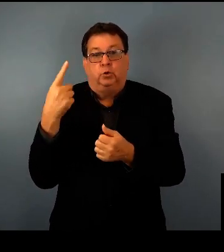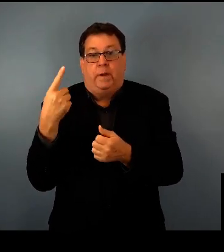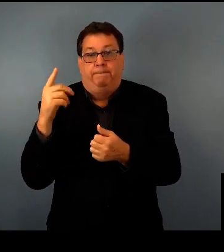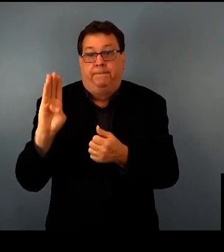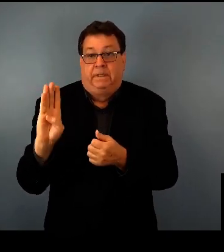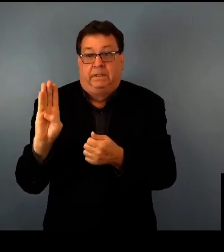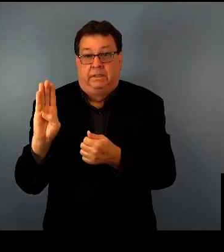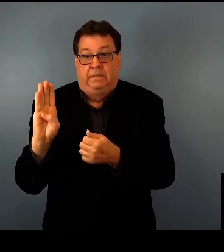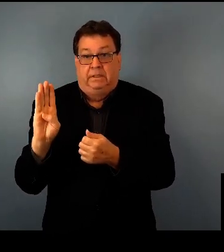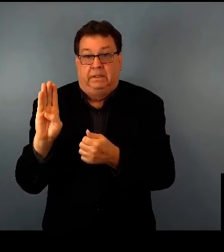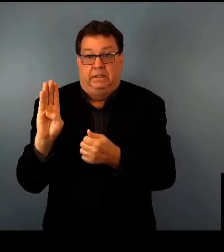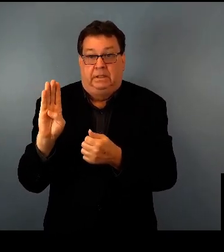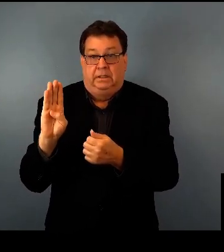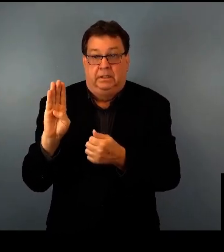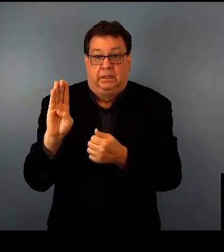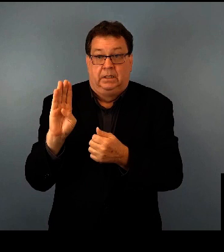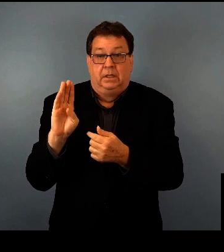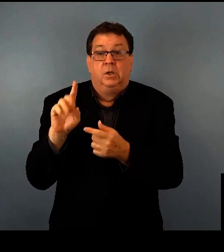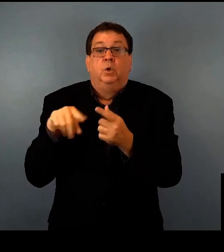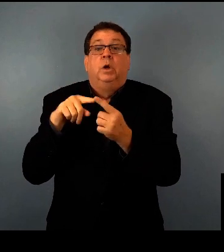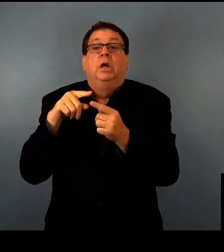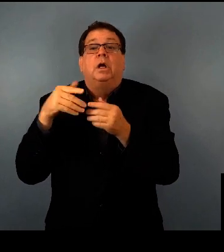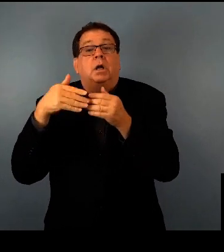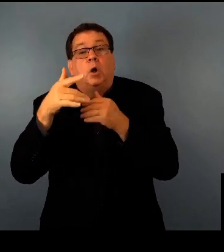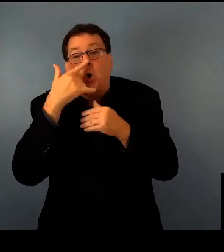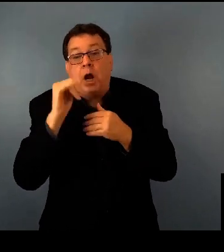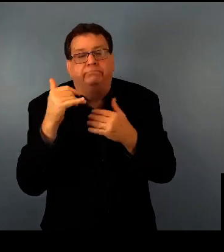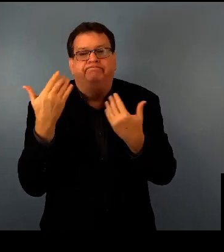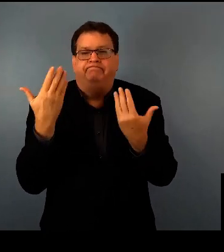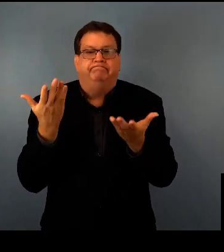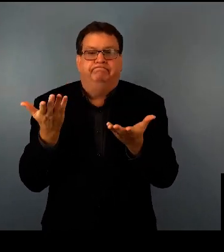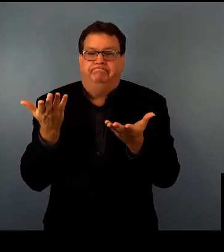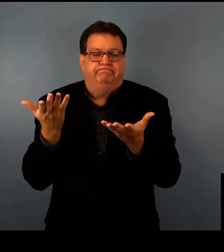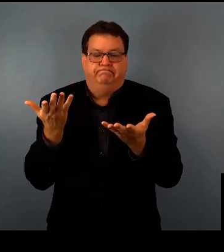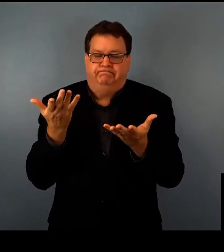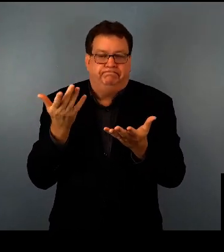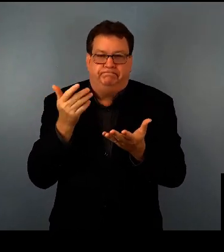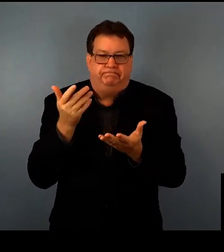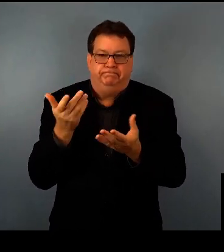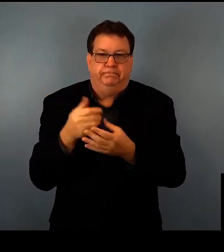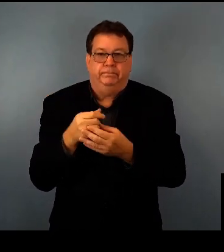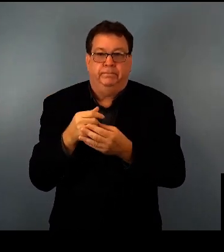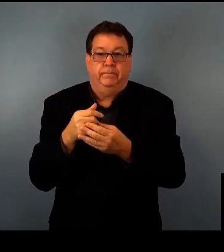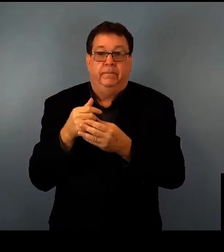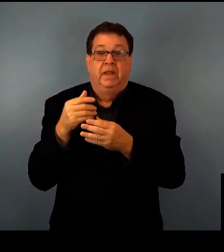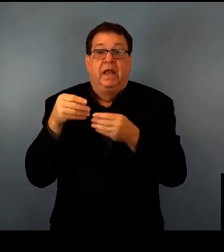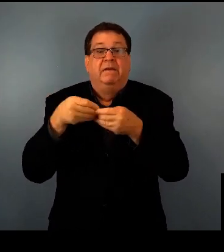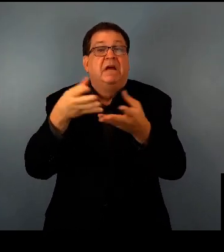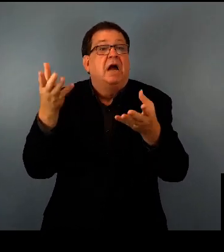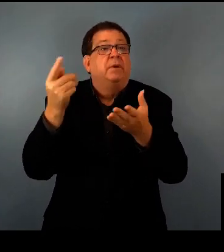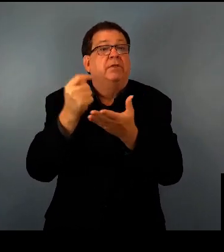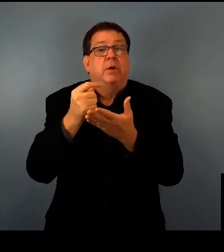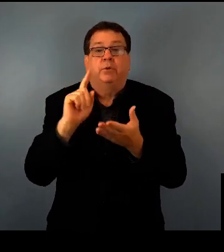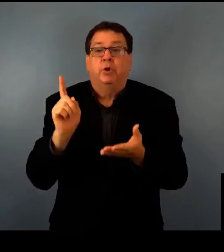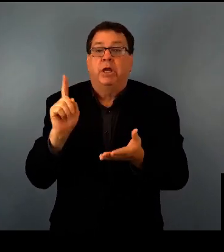than what they were born with.